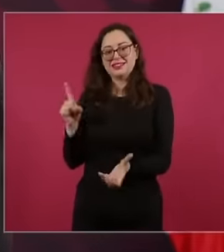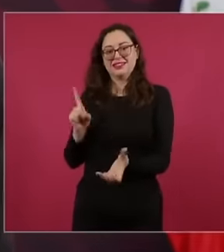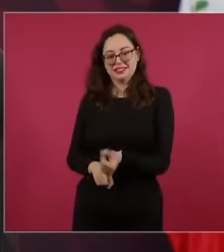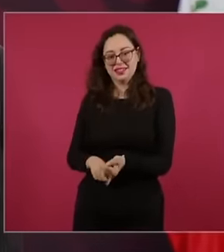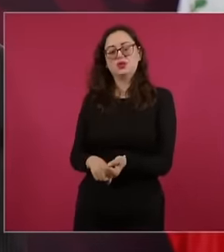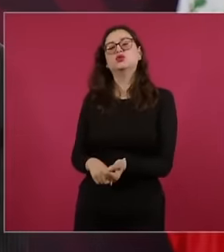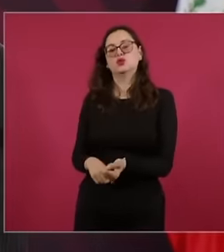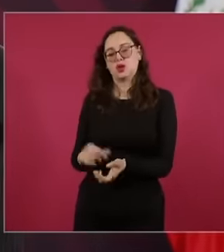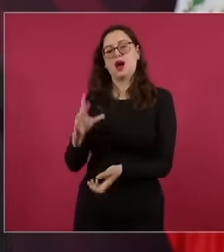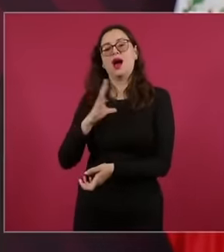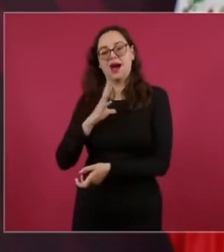the science of